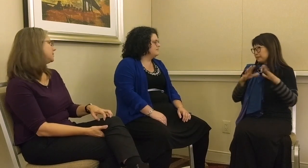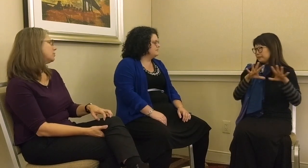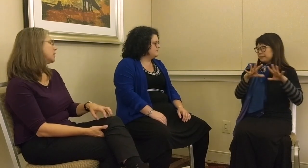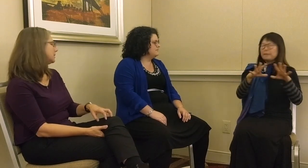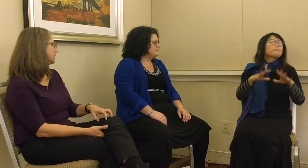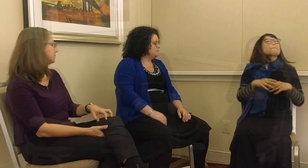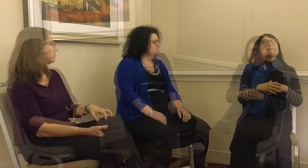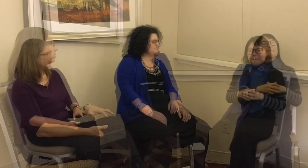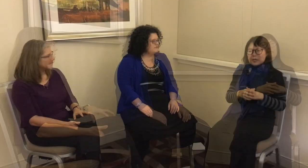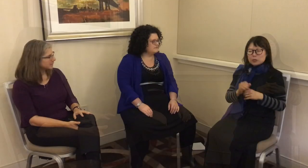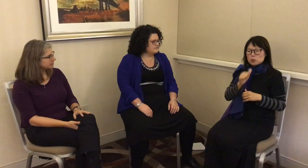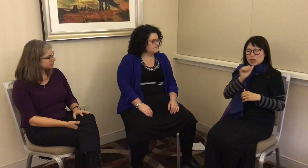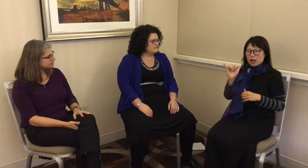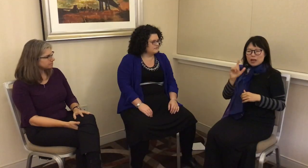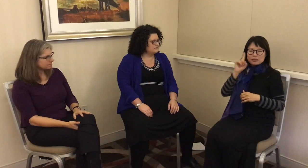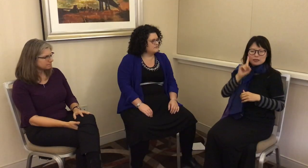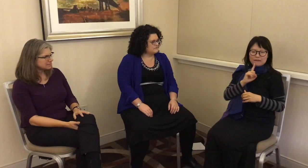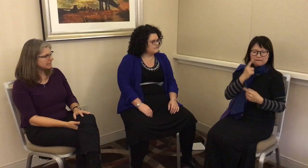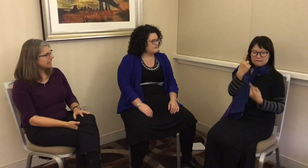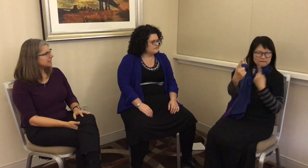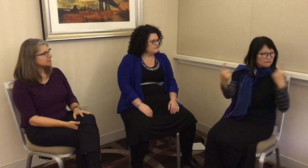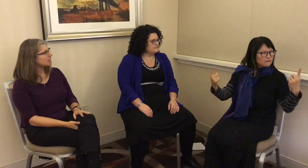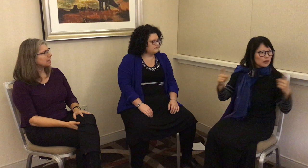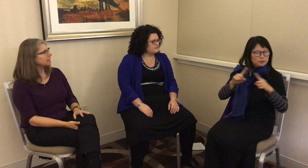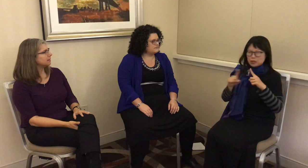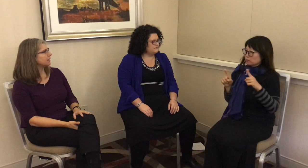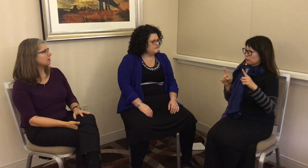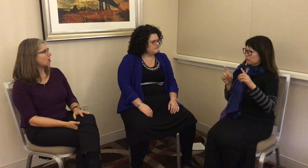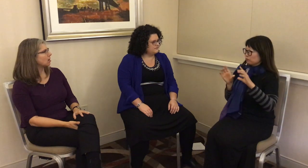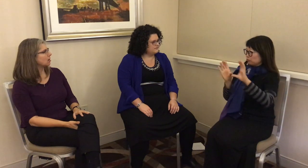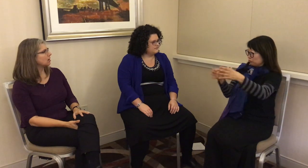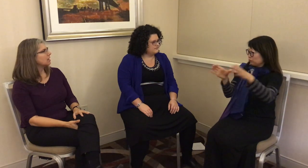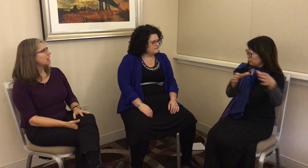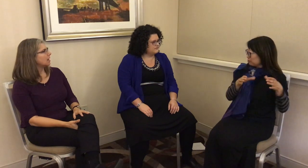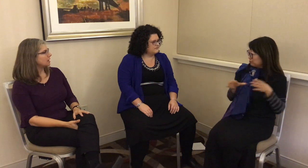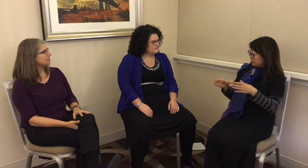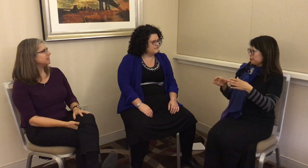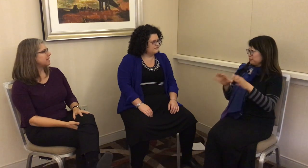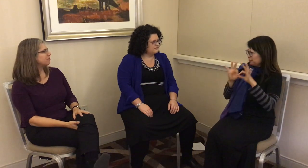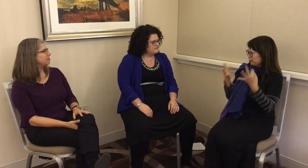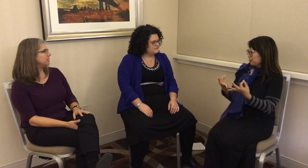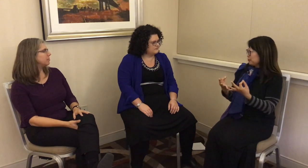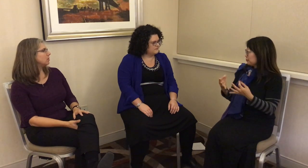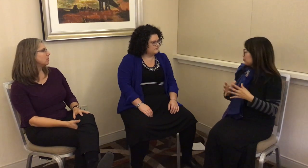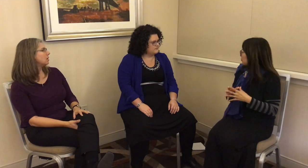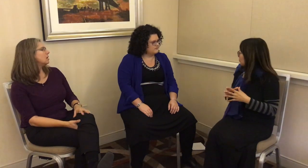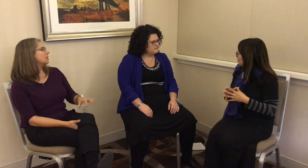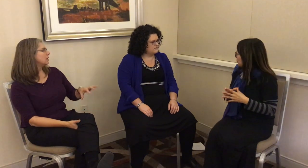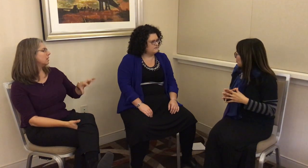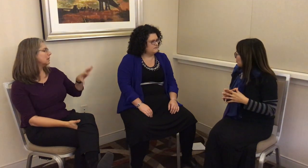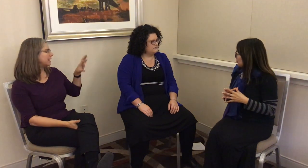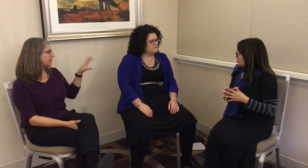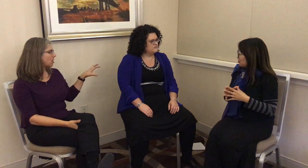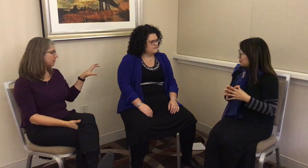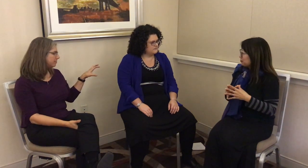some relatives or other siblings. It’s not like there are deaf people like there are